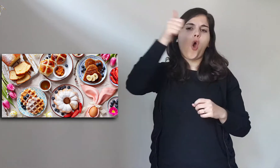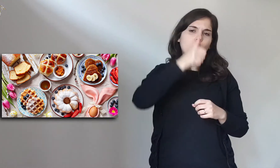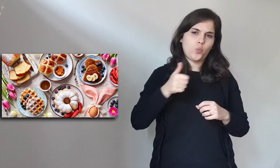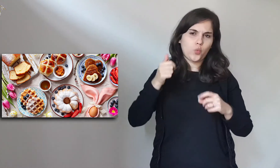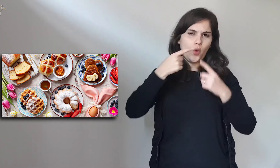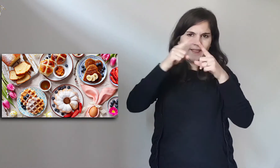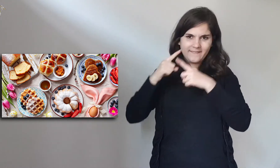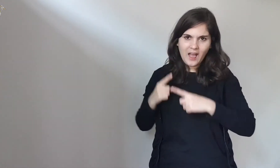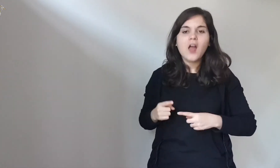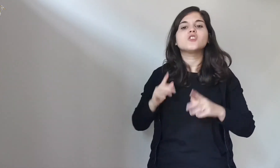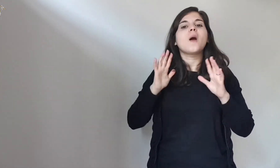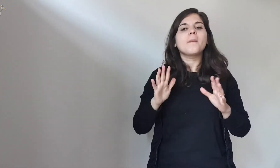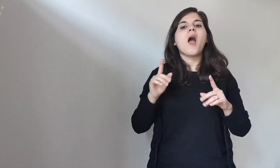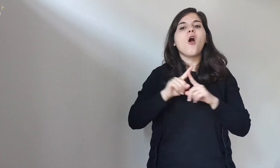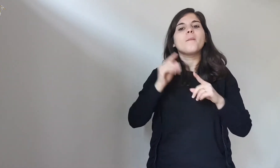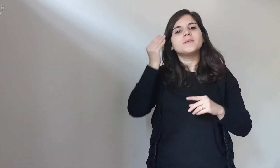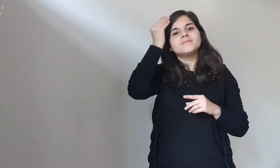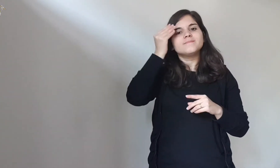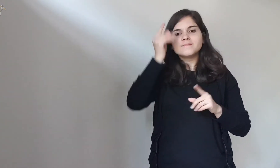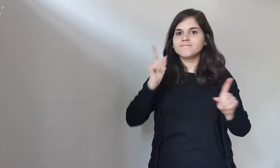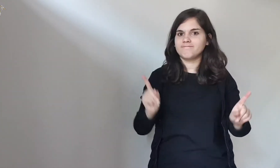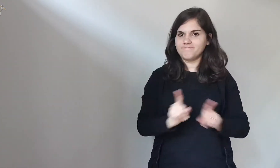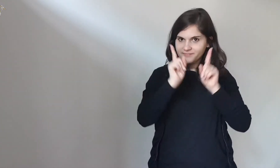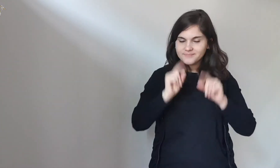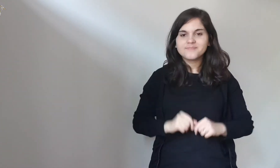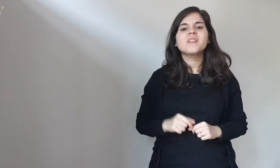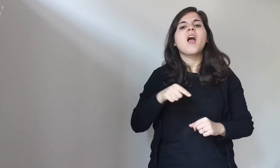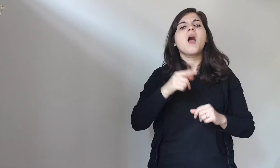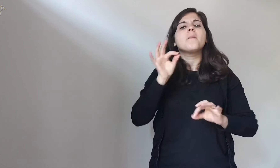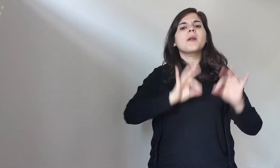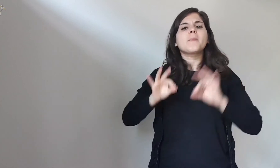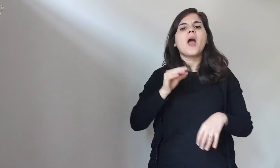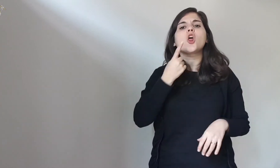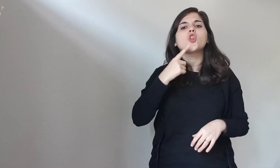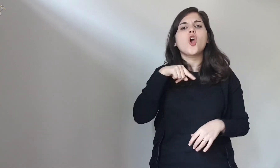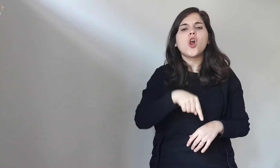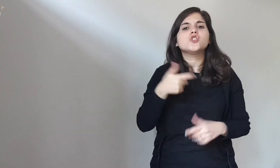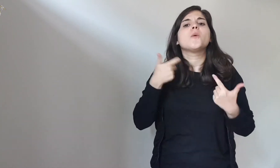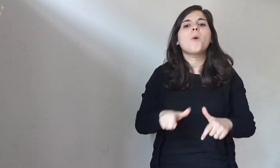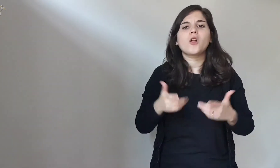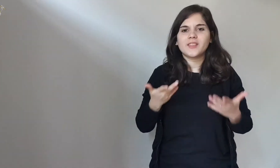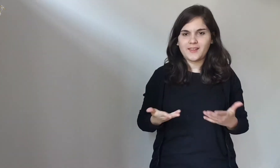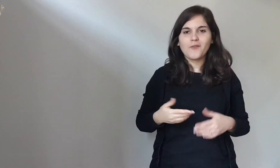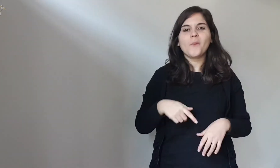each different from the other, but the thought is always the same. Why are sweets made?